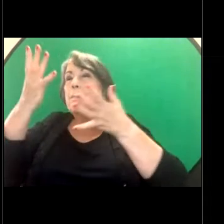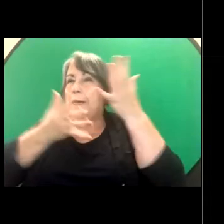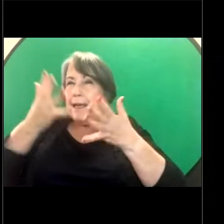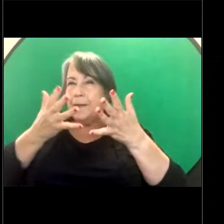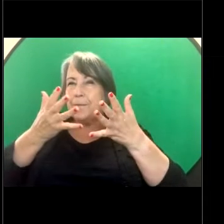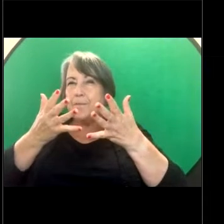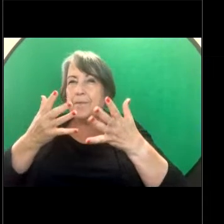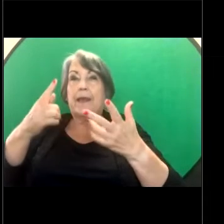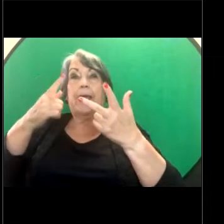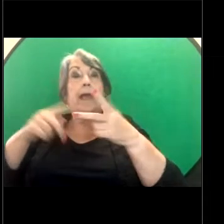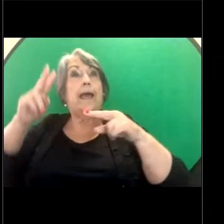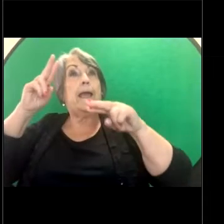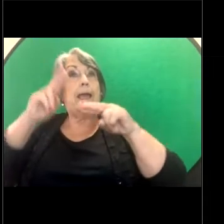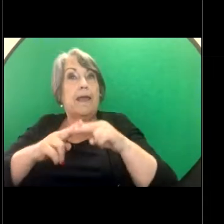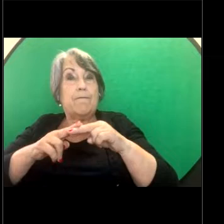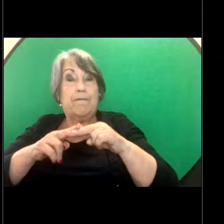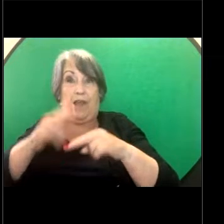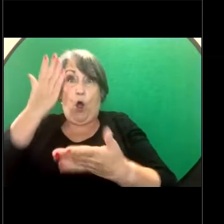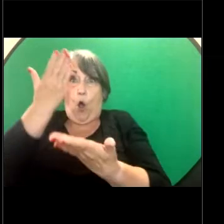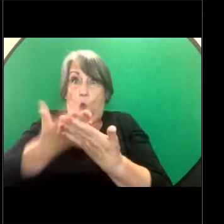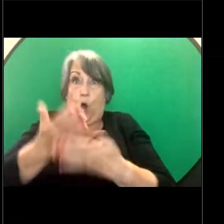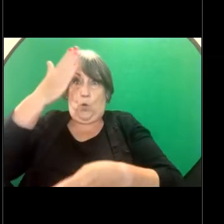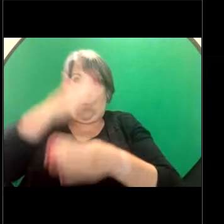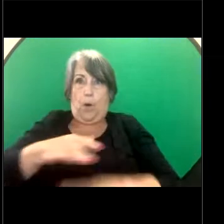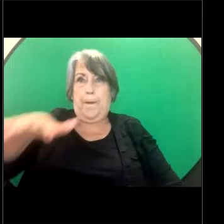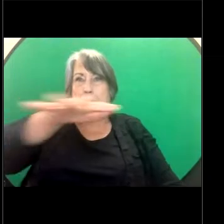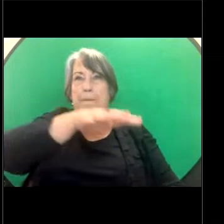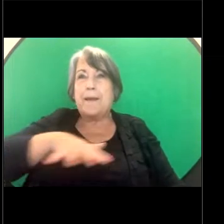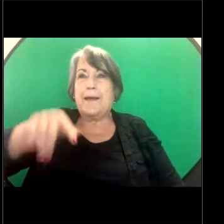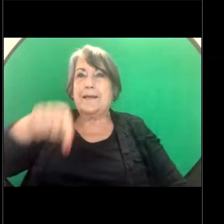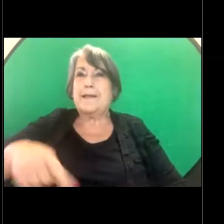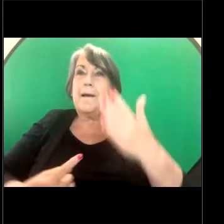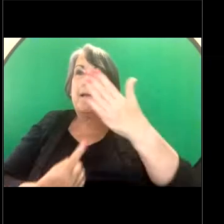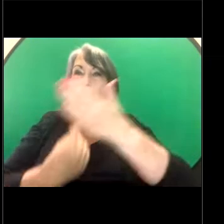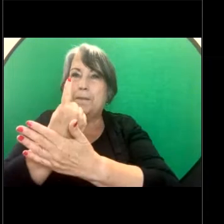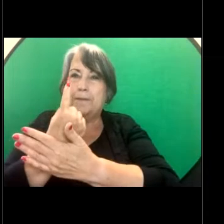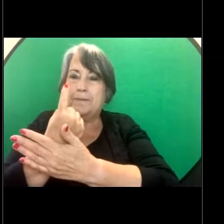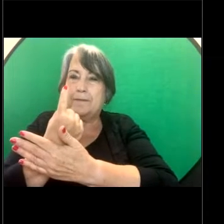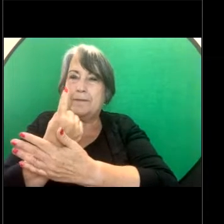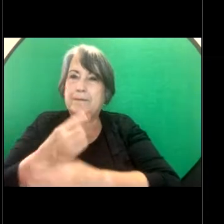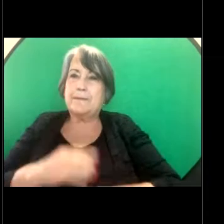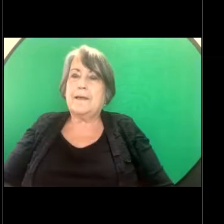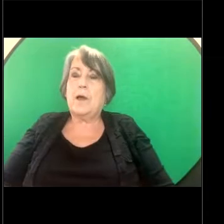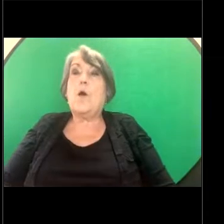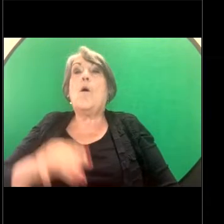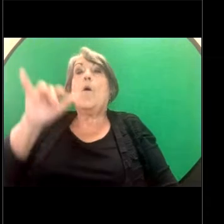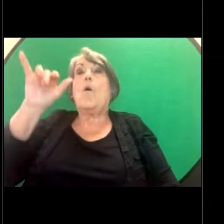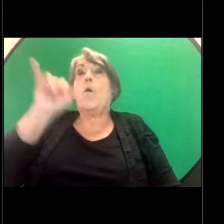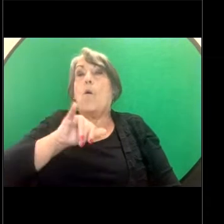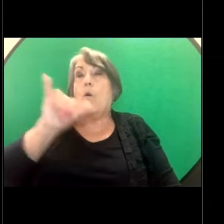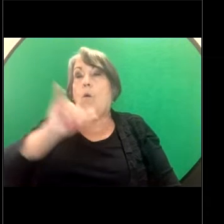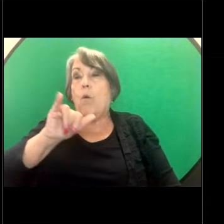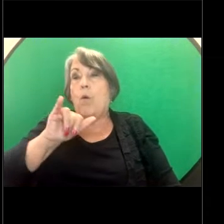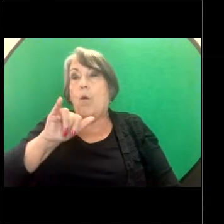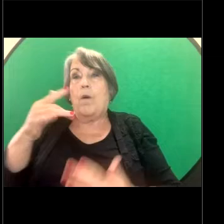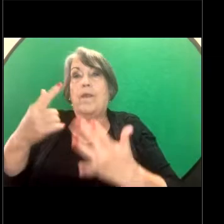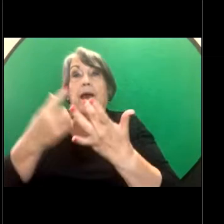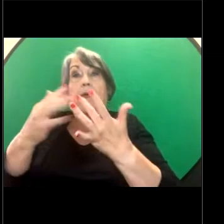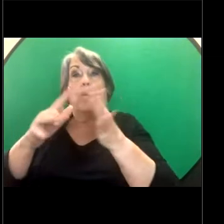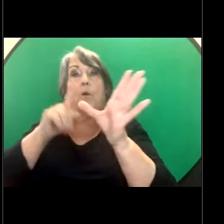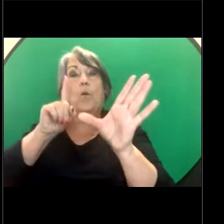with the employment and - or the other way it's looked at is in the course of work or